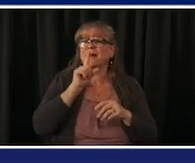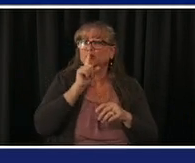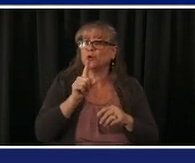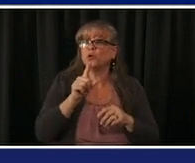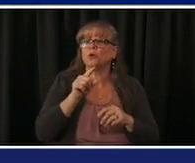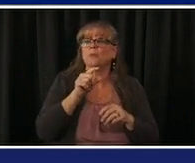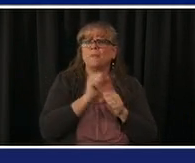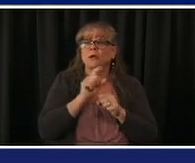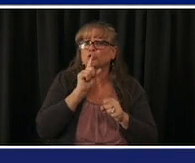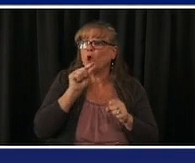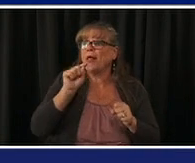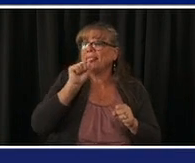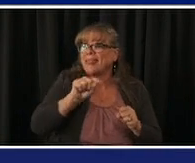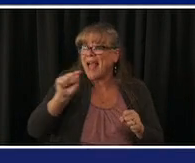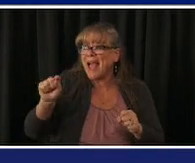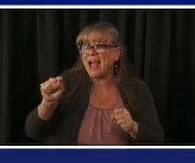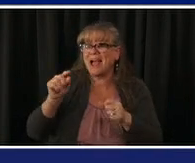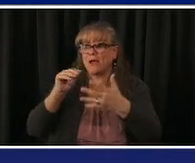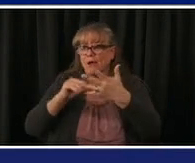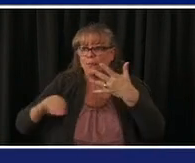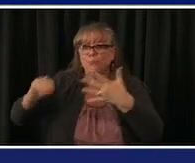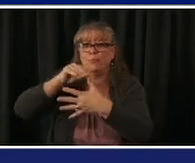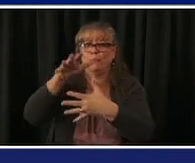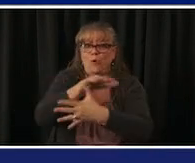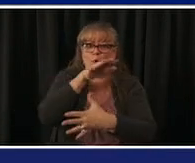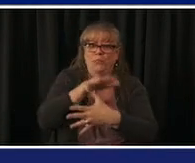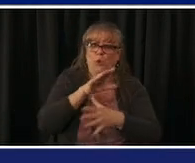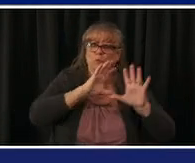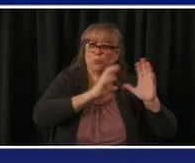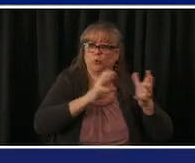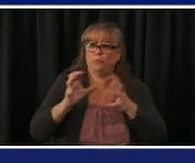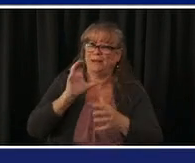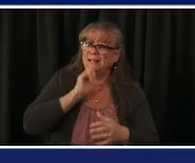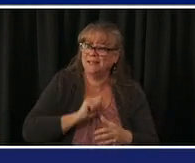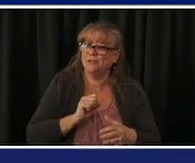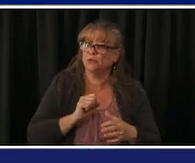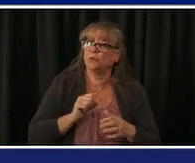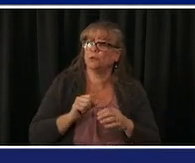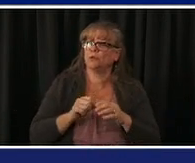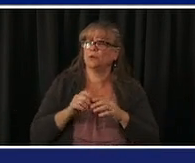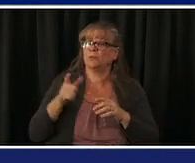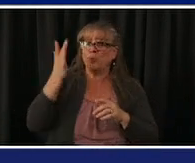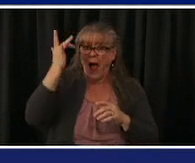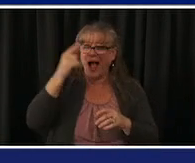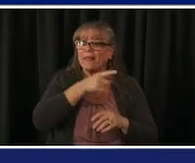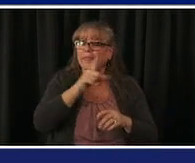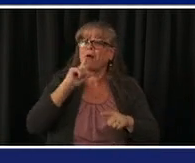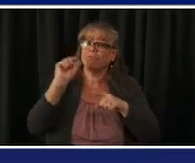but other than that it's open to everybody and uh as of friday and we're very excited that uh we'll